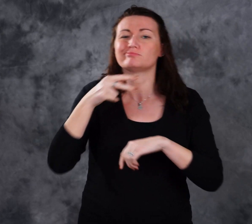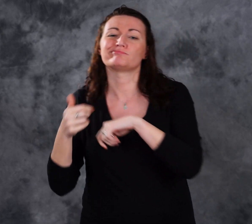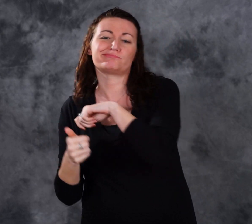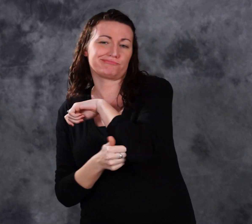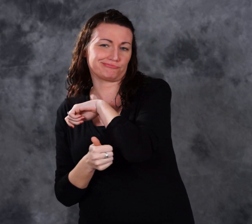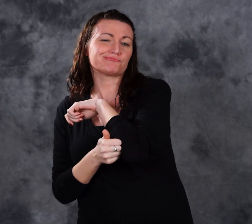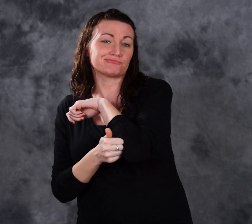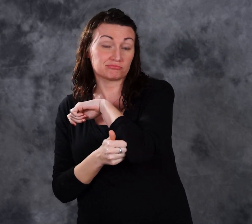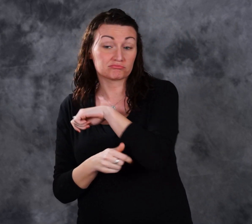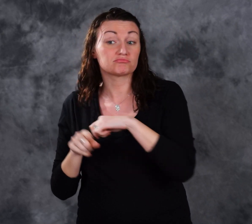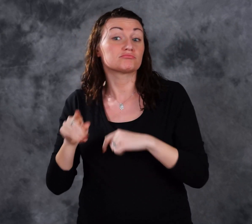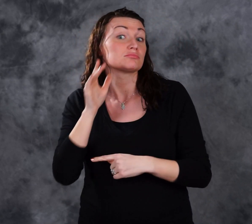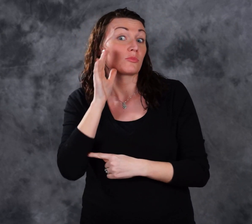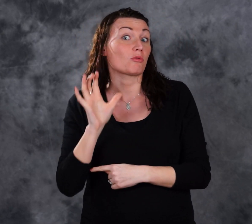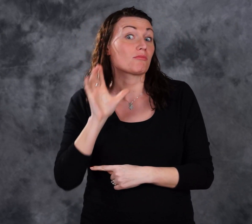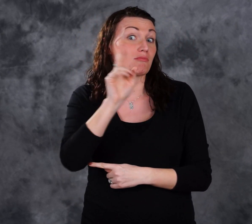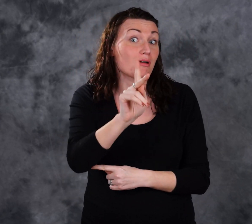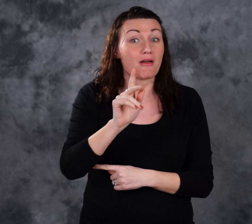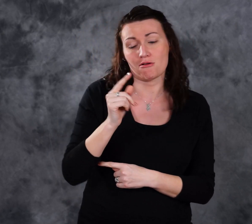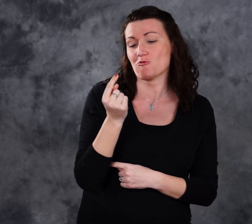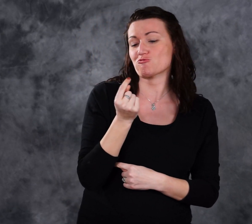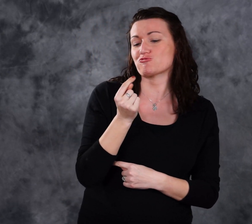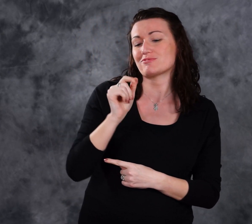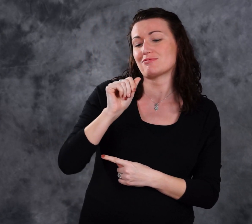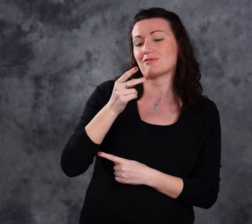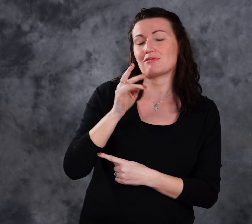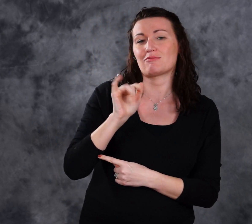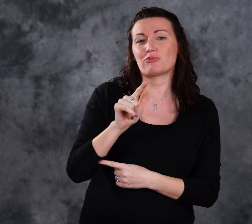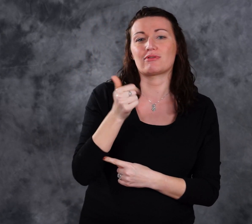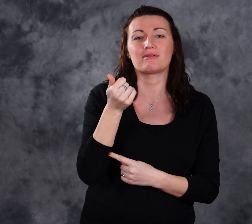They will get back to work on Tuesday, April 18th.